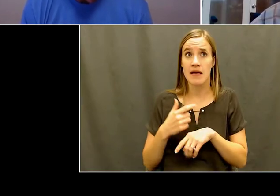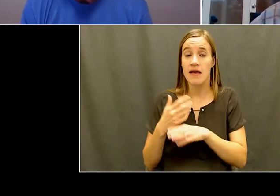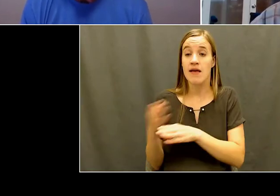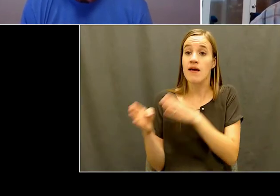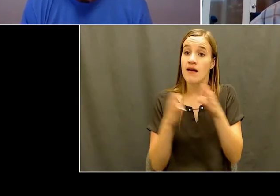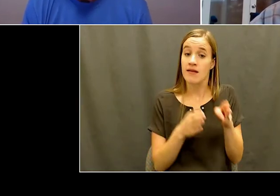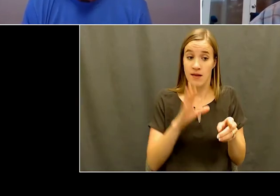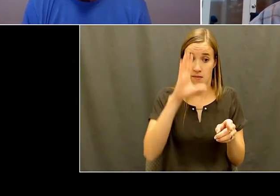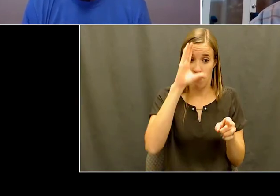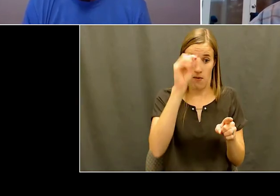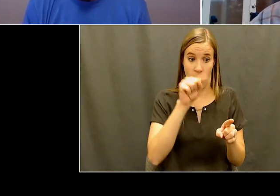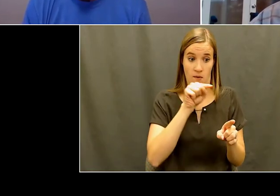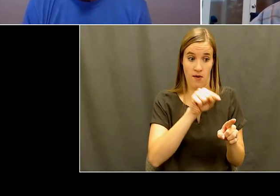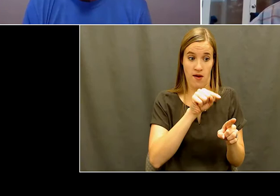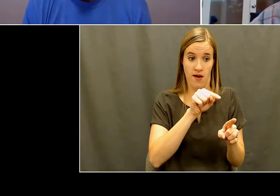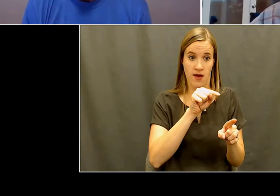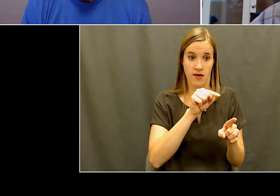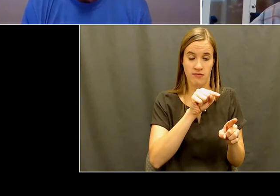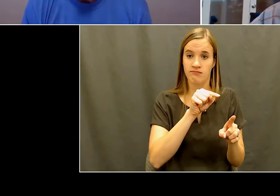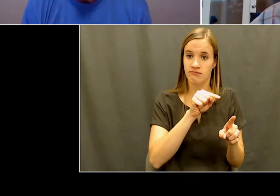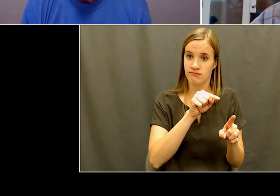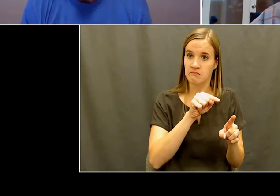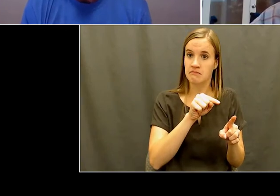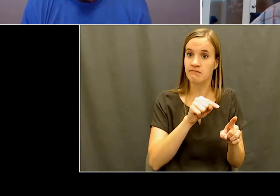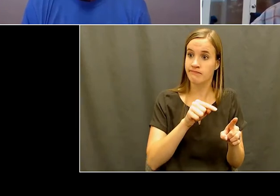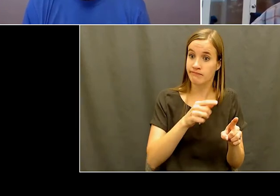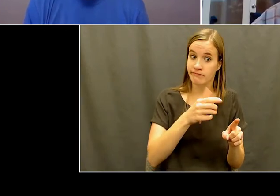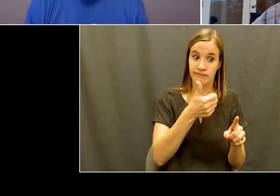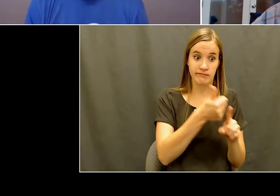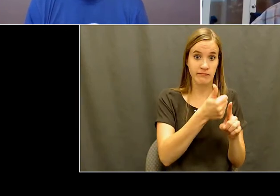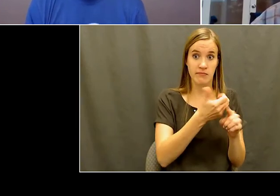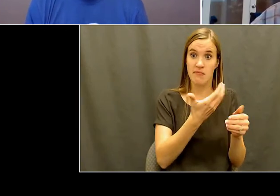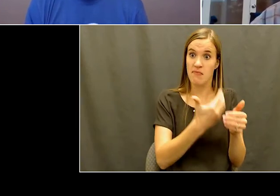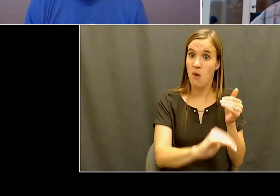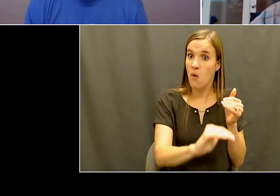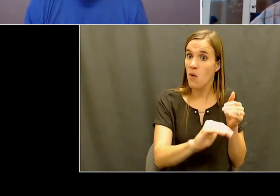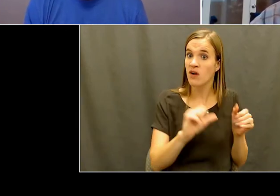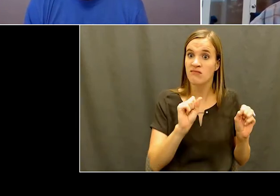to paint with with his mouth and so he was up against this